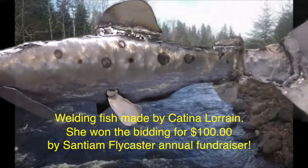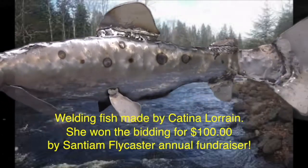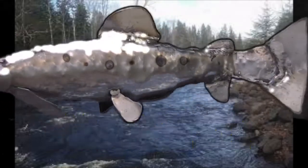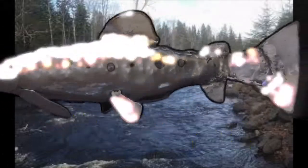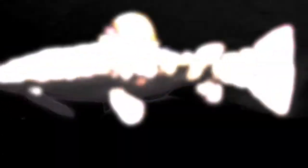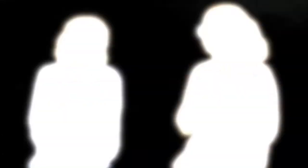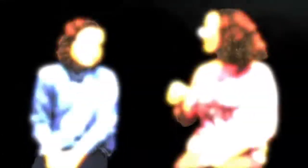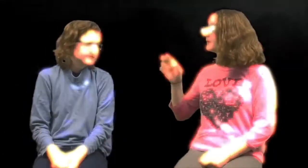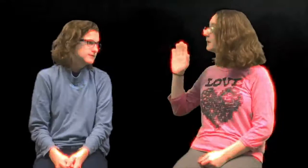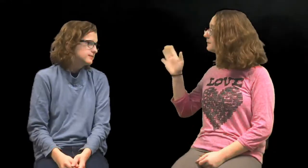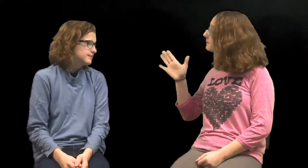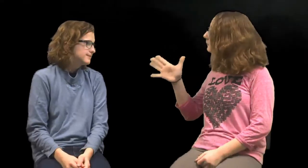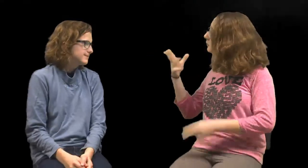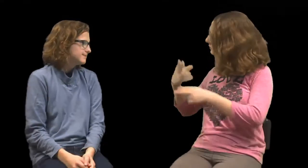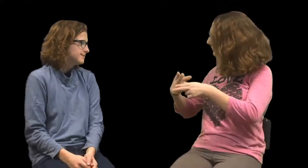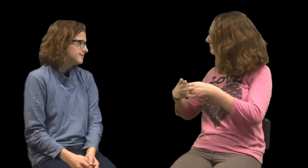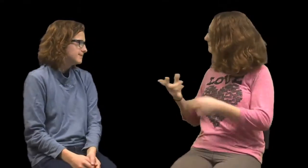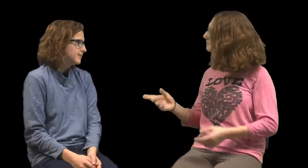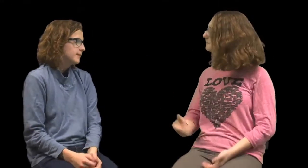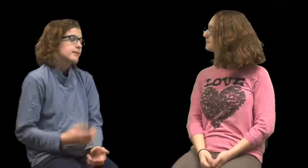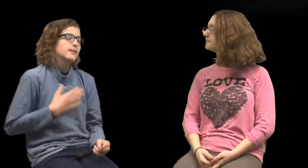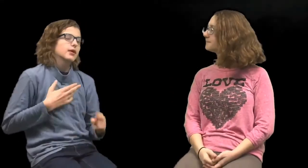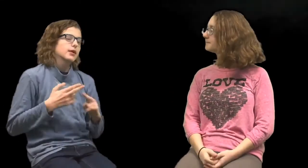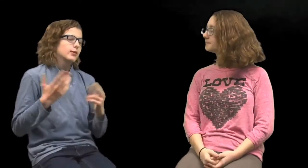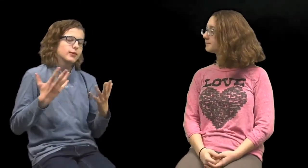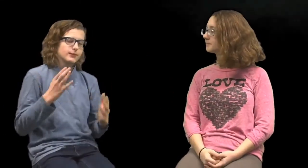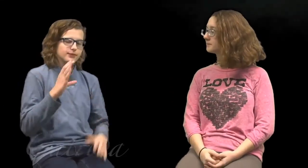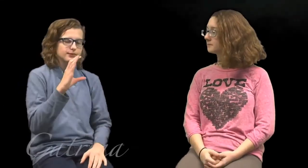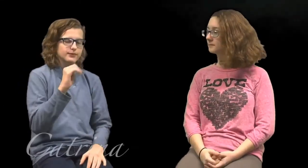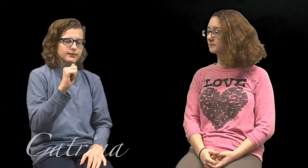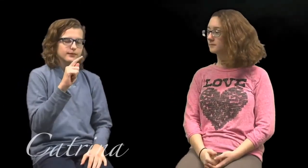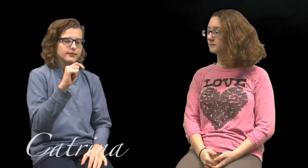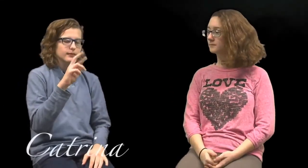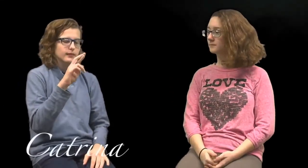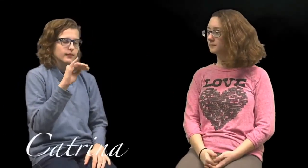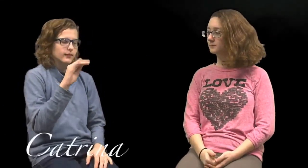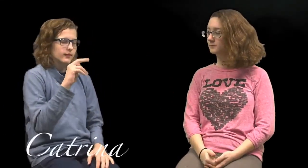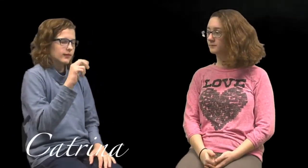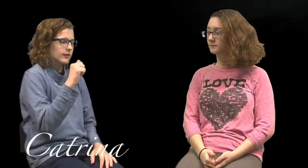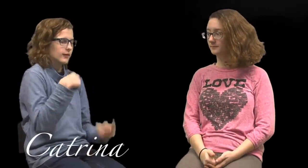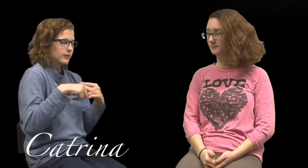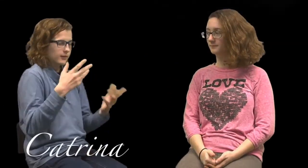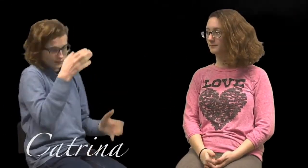So what’s your name? My name is Catrina.